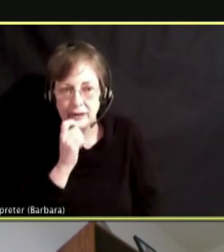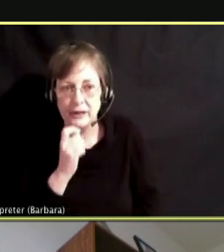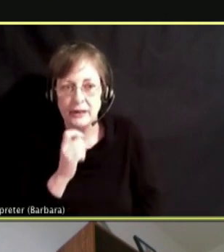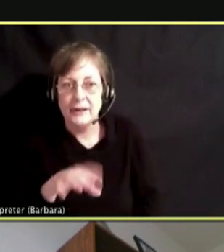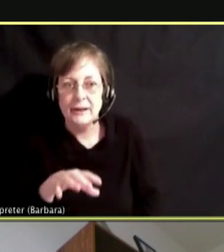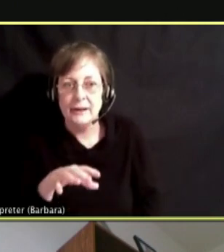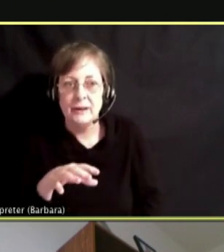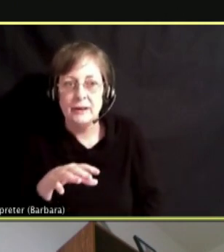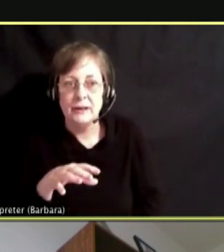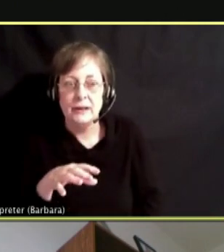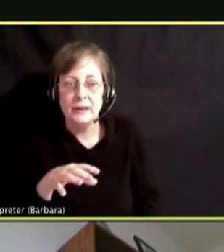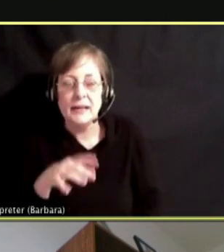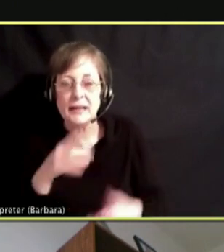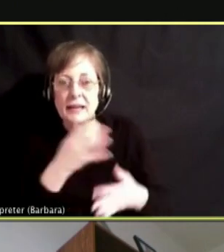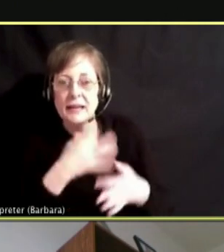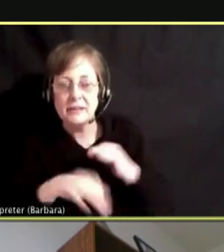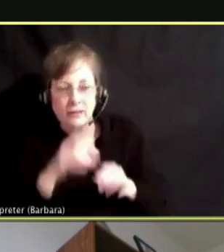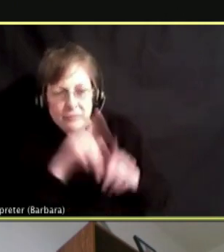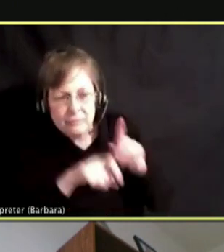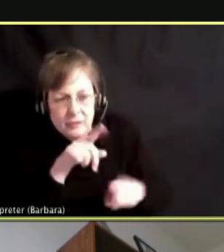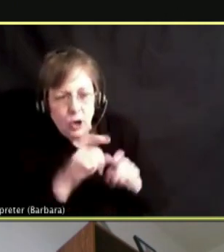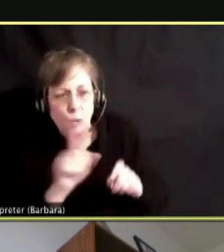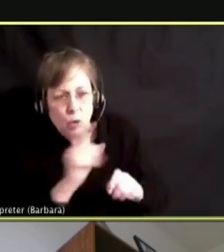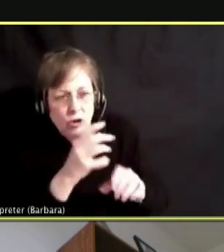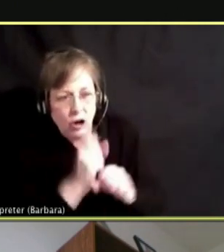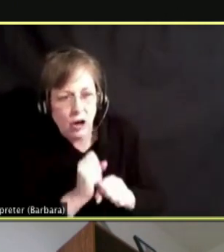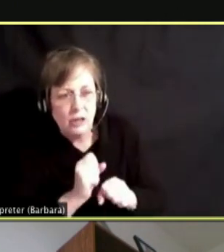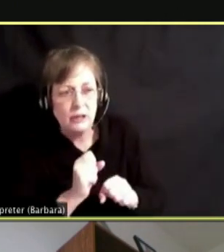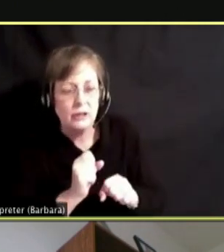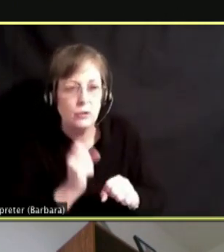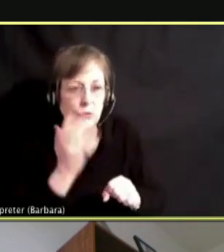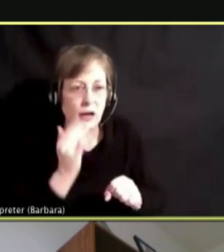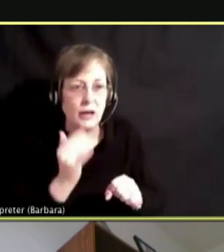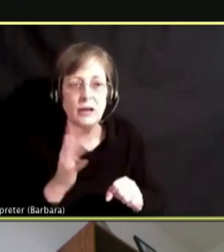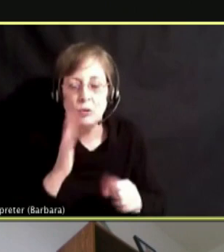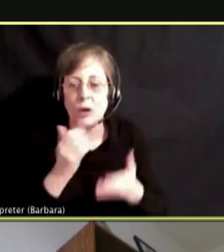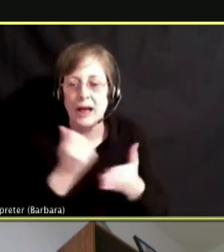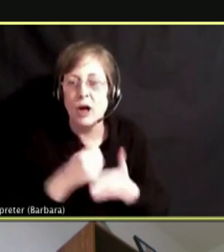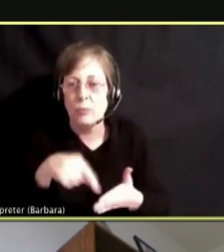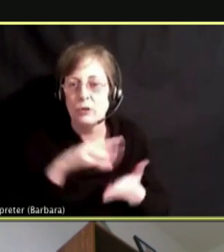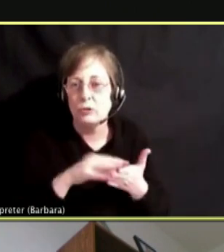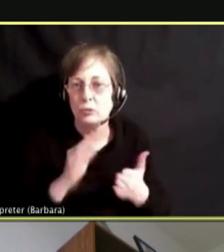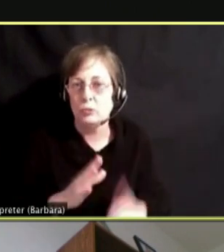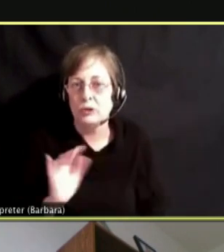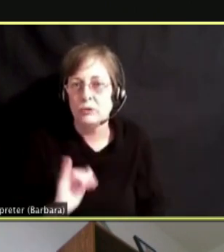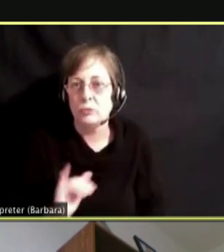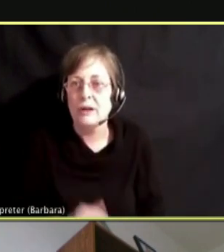WHEN YOU DID IT. THAT WOULD ALSO HELP A LOT OF STUDENTS.